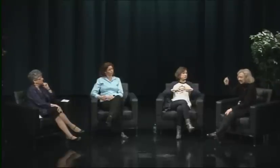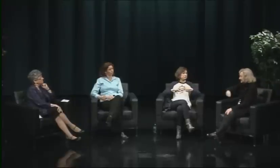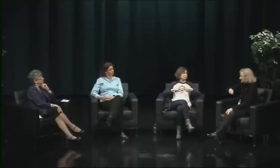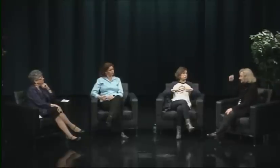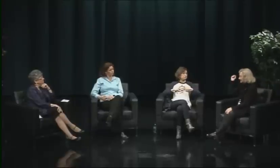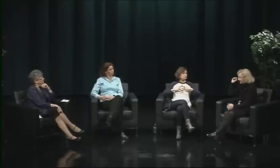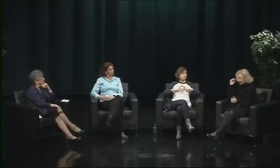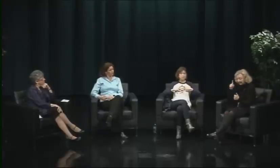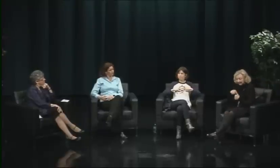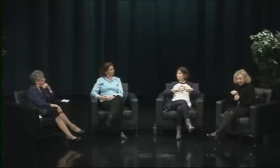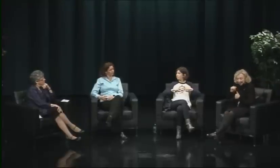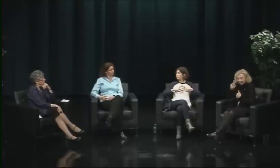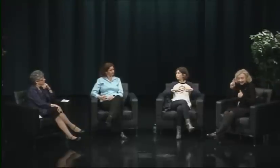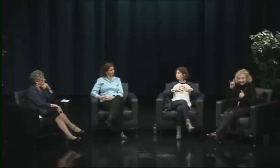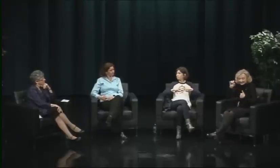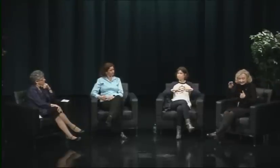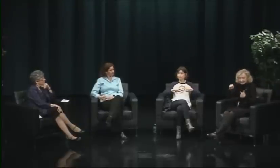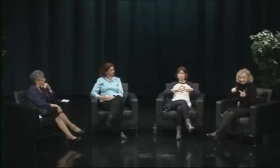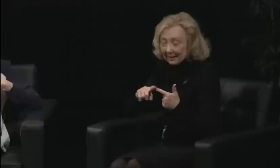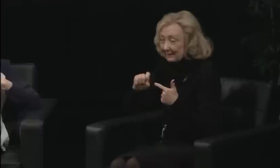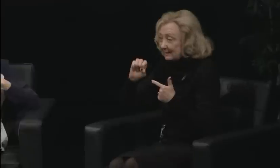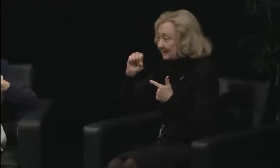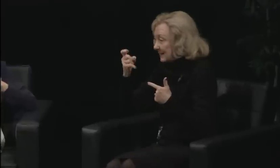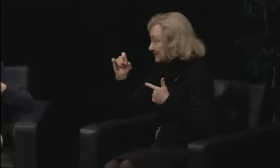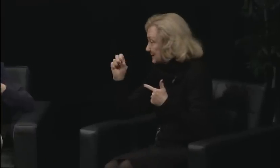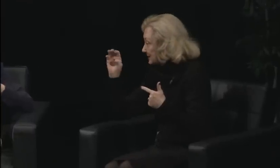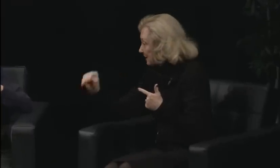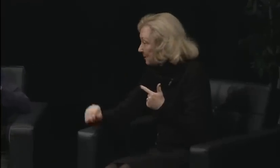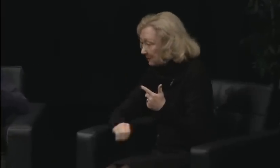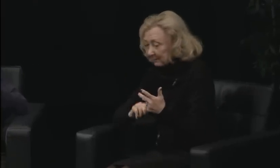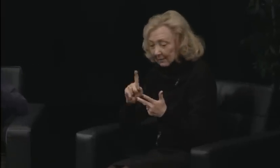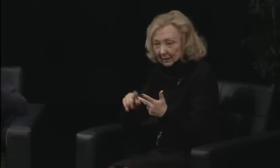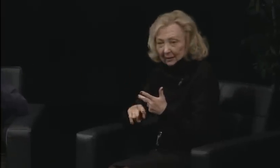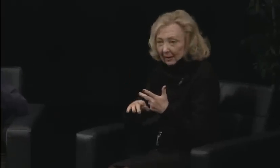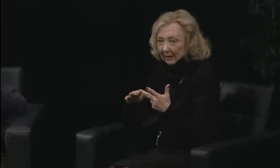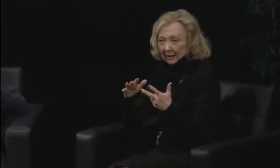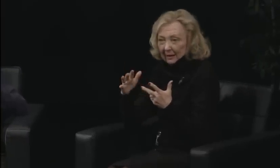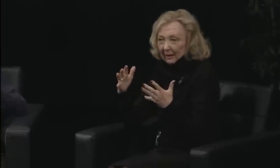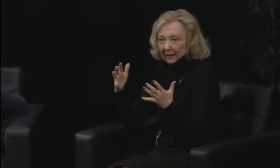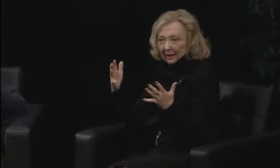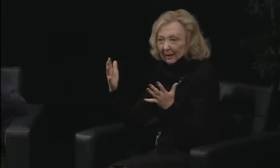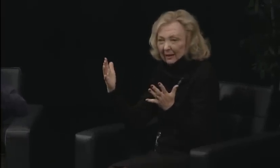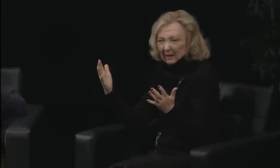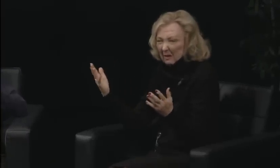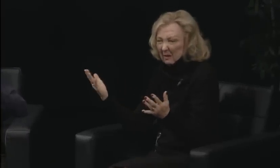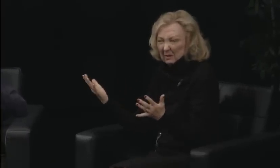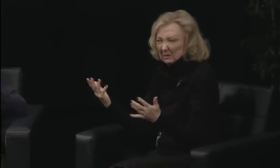when I said, "we can't be doing this anymore. We need to have a unified voice." They had to realize they didn't know